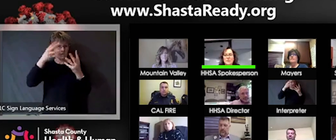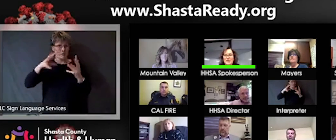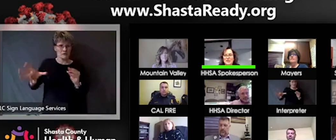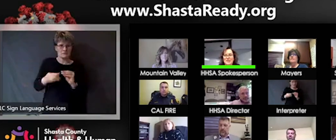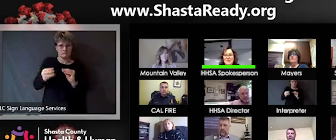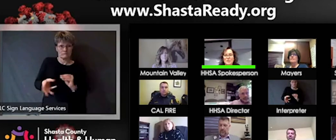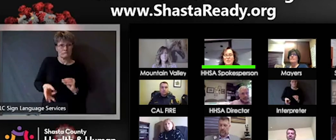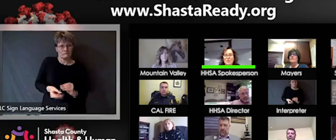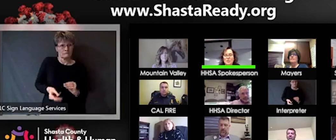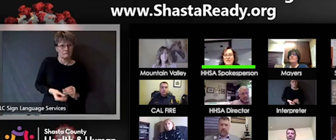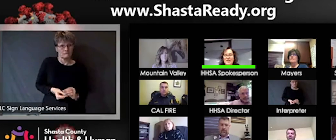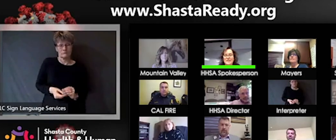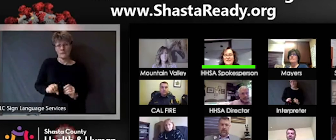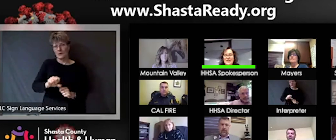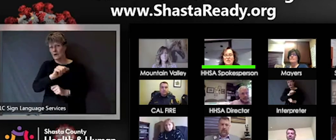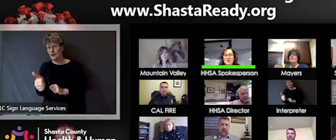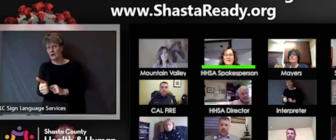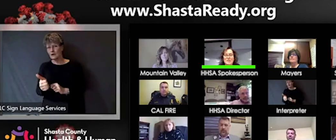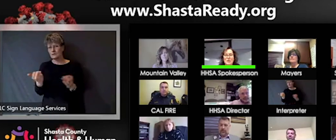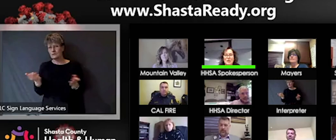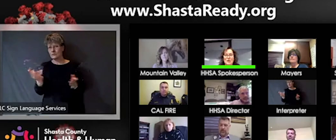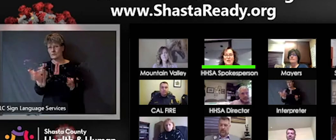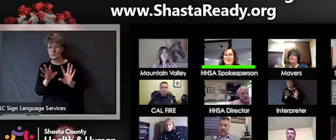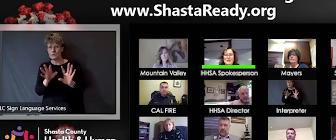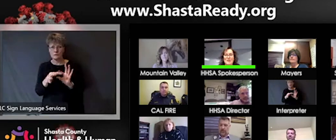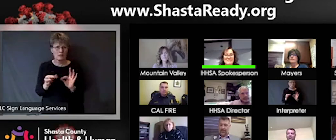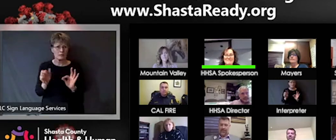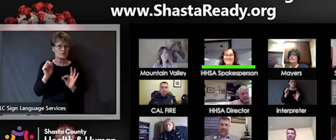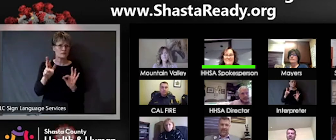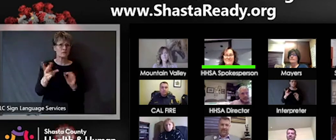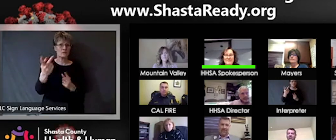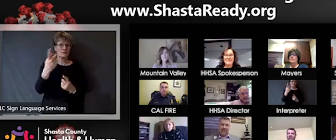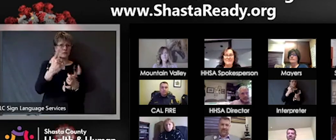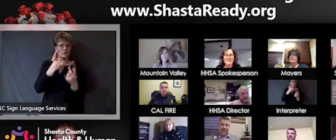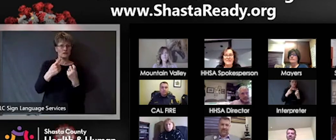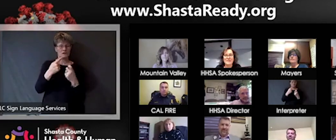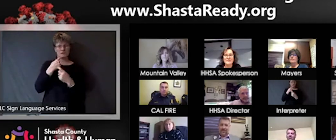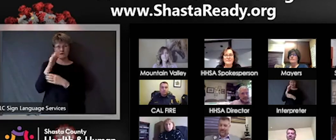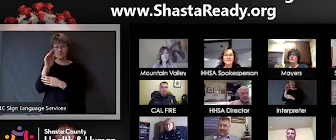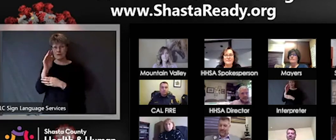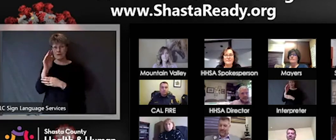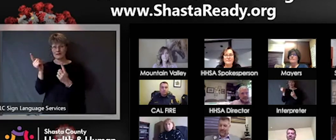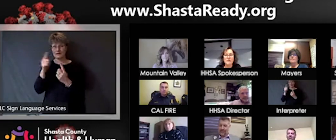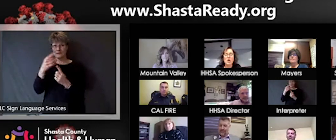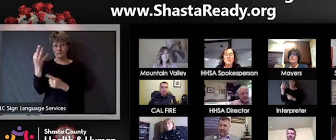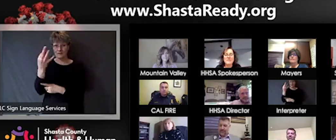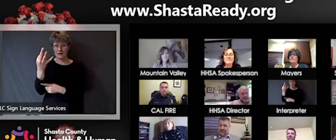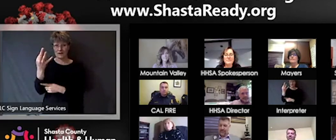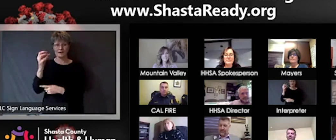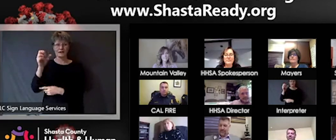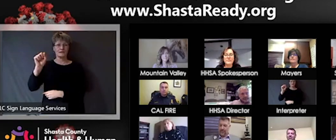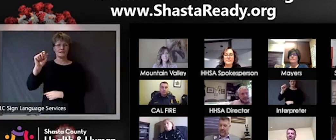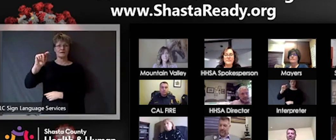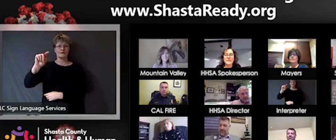or questions before we say goodbye to all of you until Friday? I do have one.